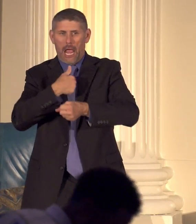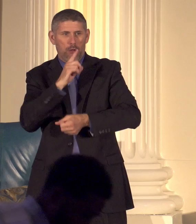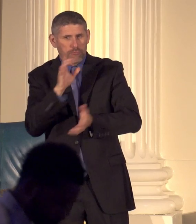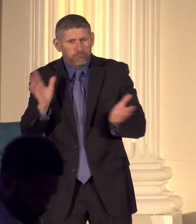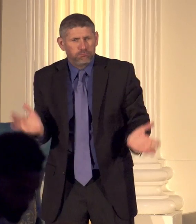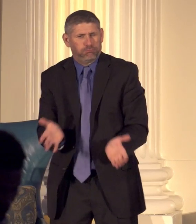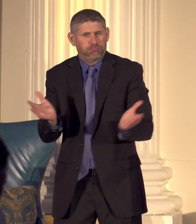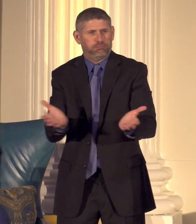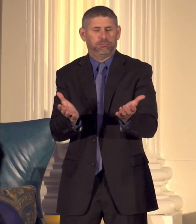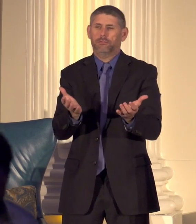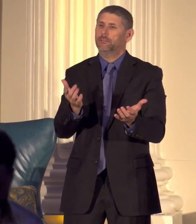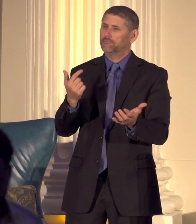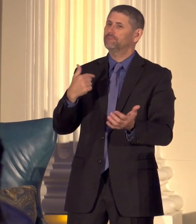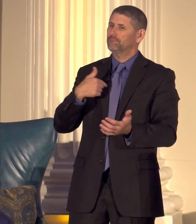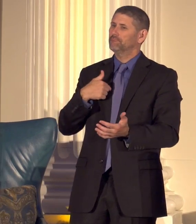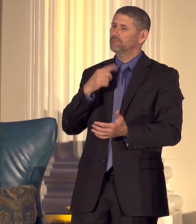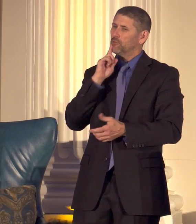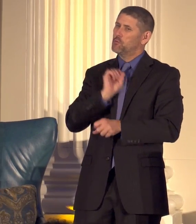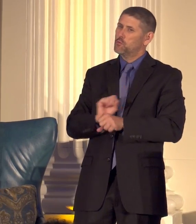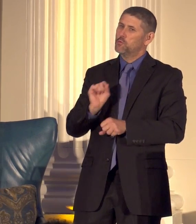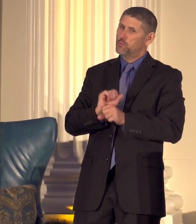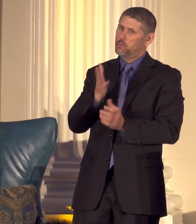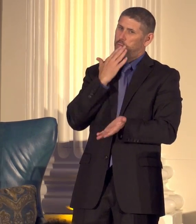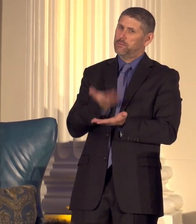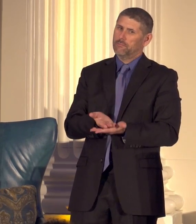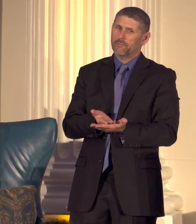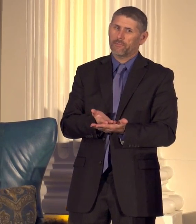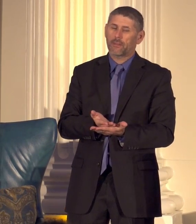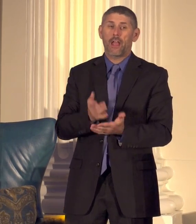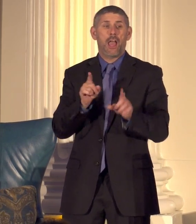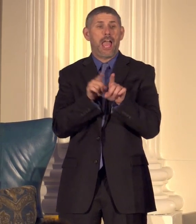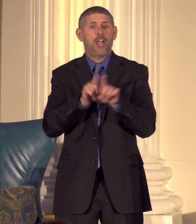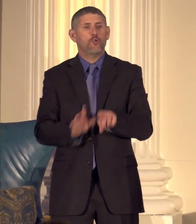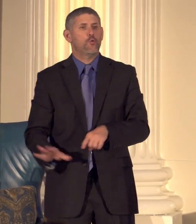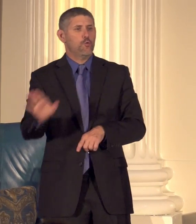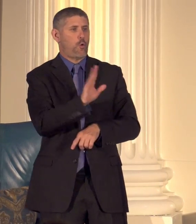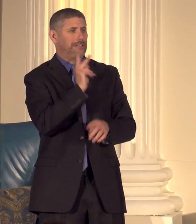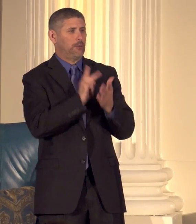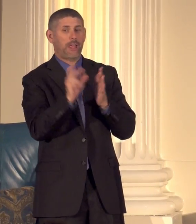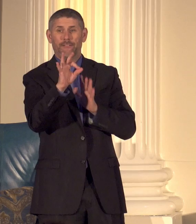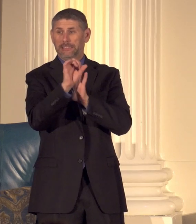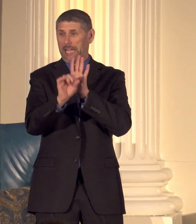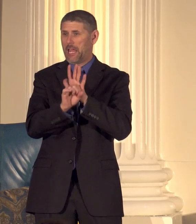will be time well spent as your secretary of state I'm committed to